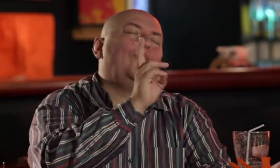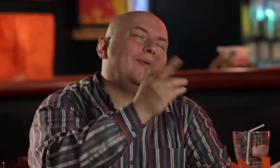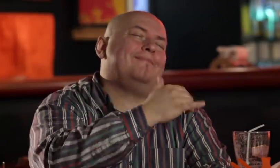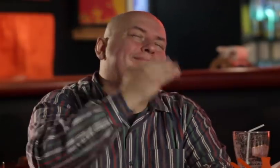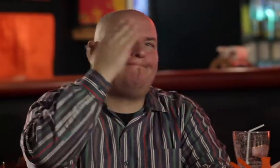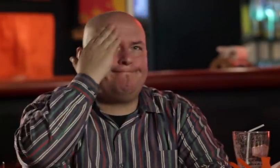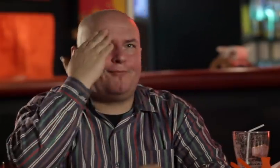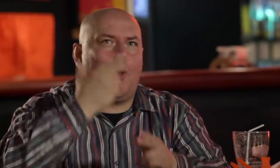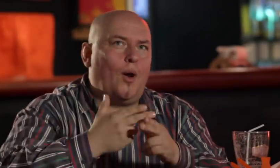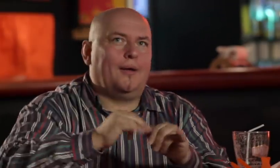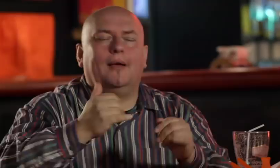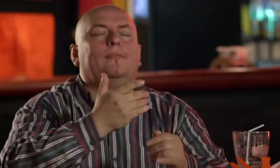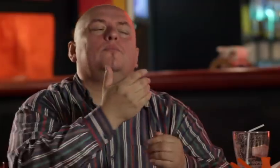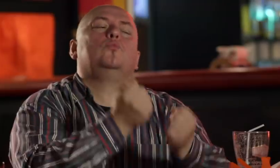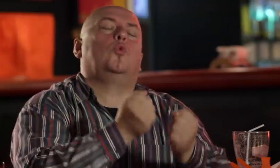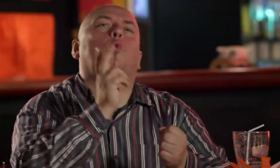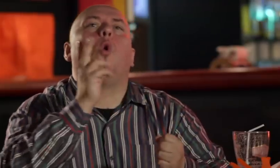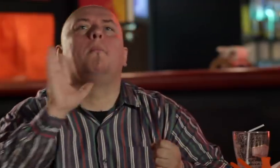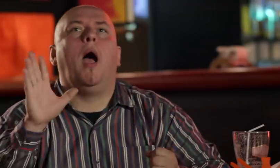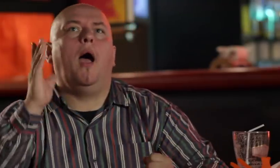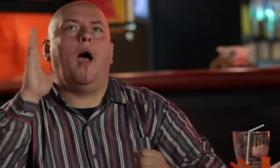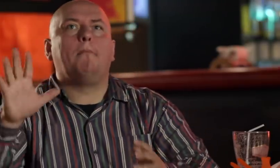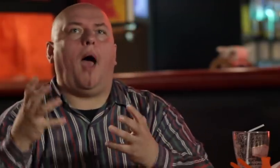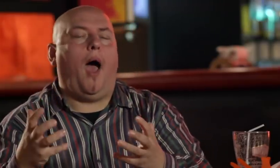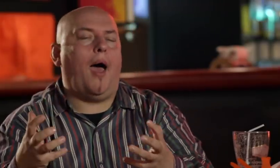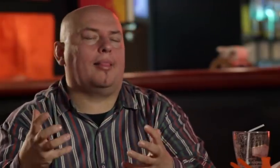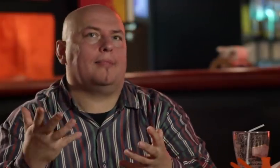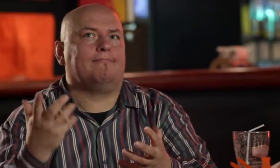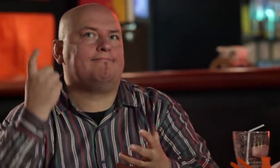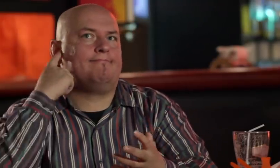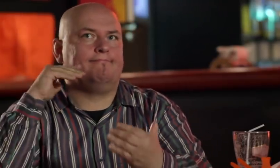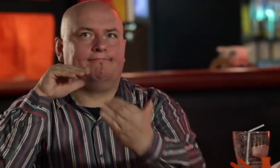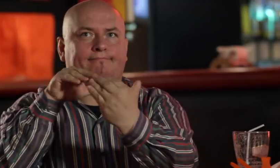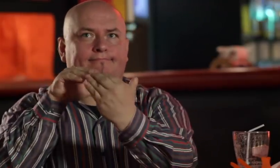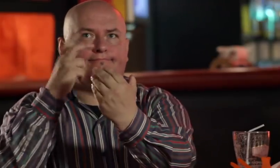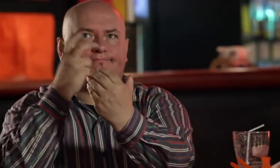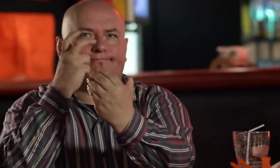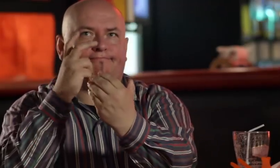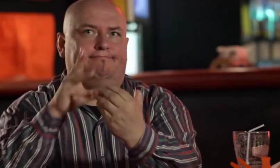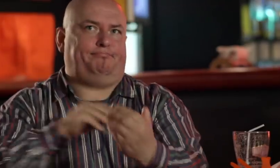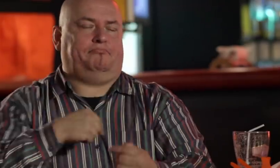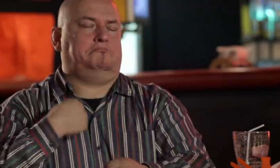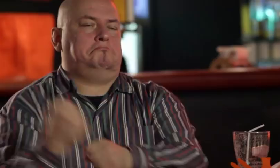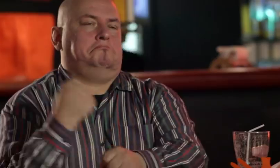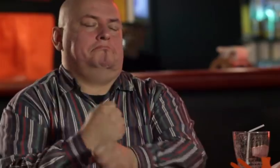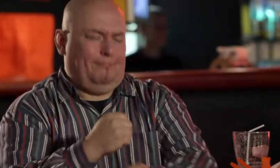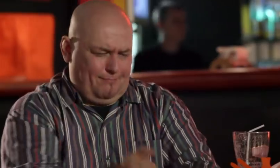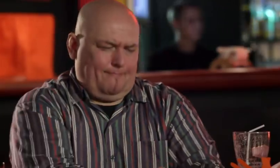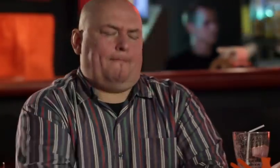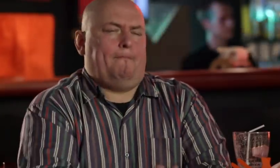I understand the situation when one is ill or has any other problems, but if we want to work we can work just as good as the hearing.